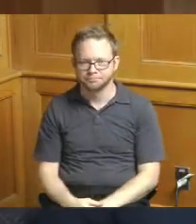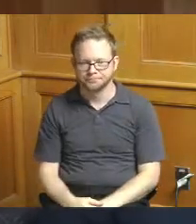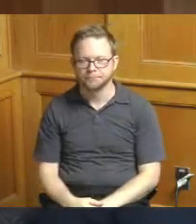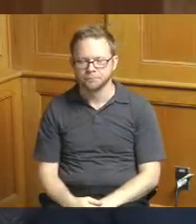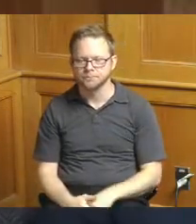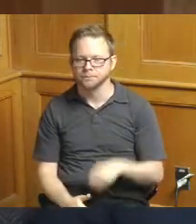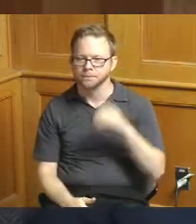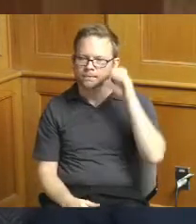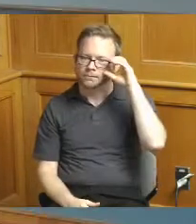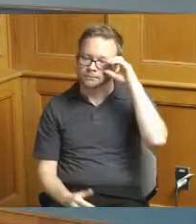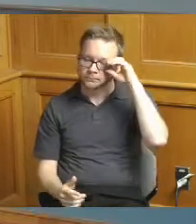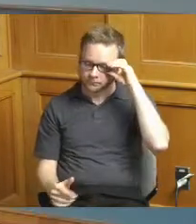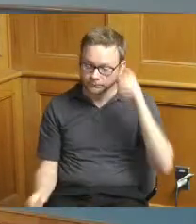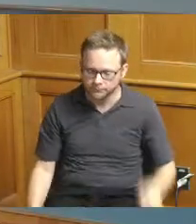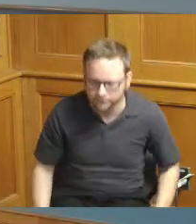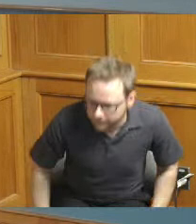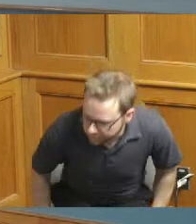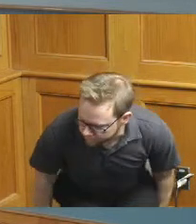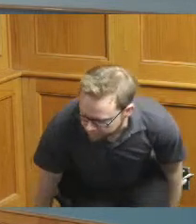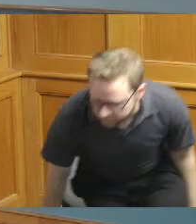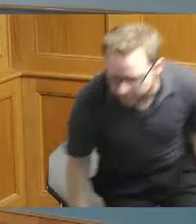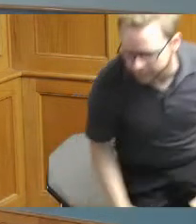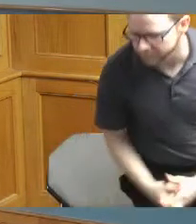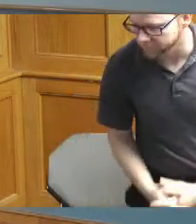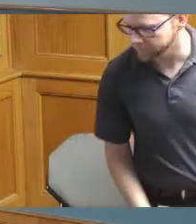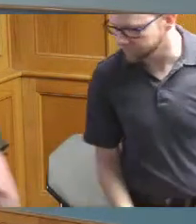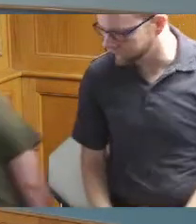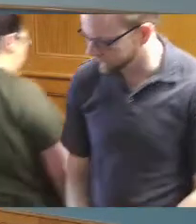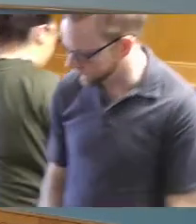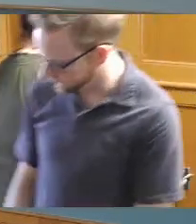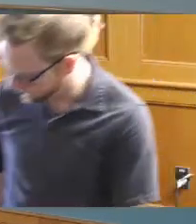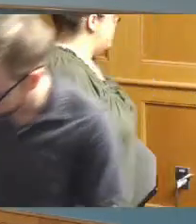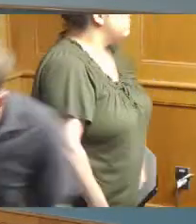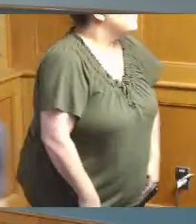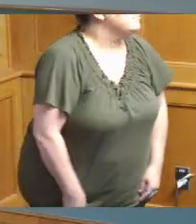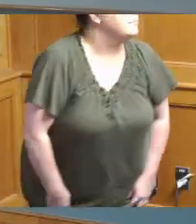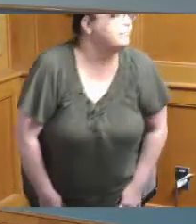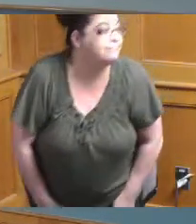you thank you and as I was saying about I was excited about the partial allocations as we